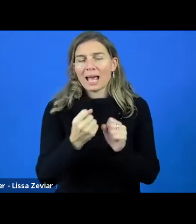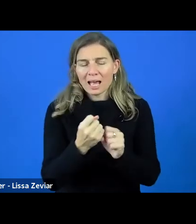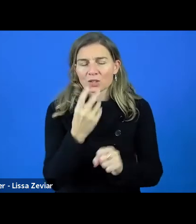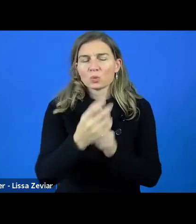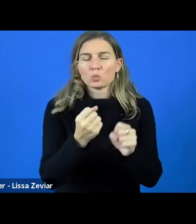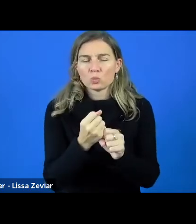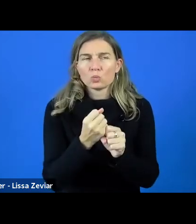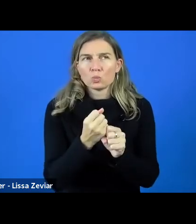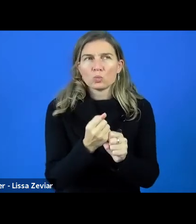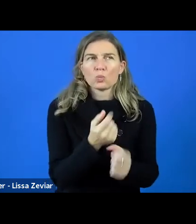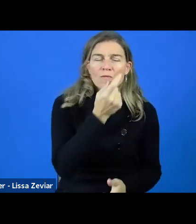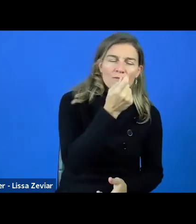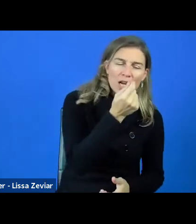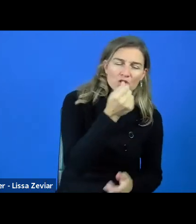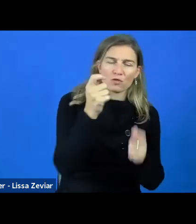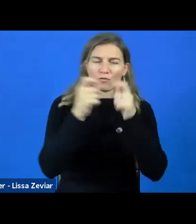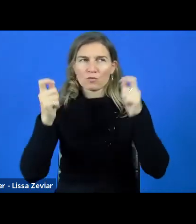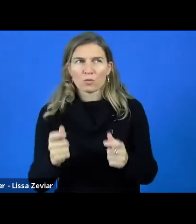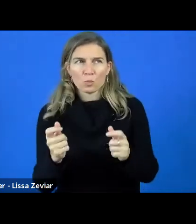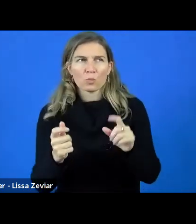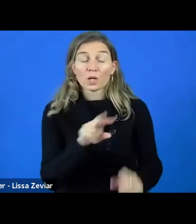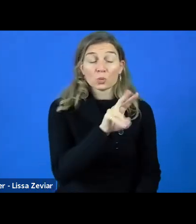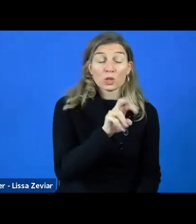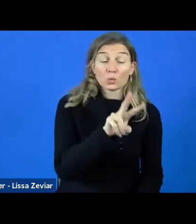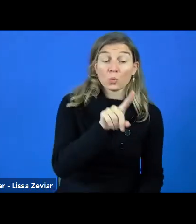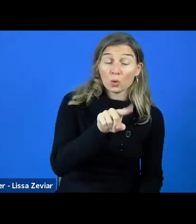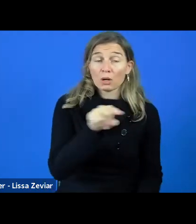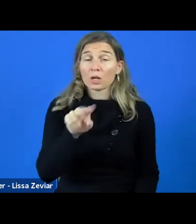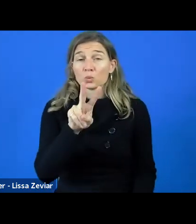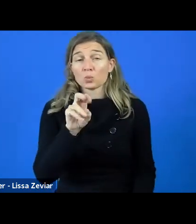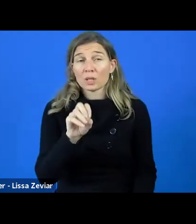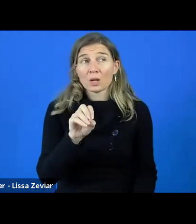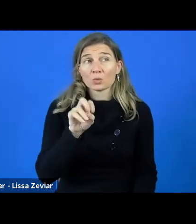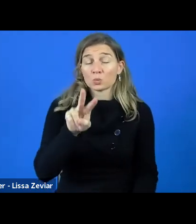The MFF is a long-term budged of the EU